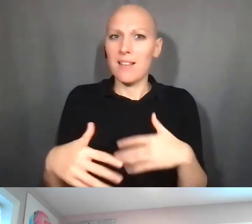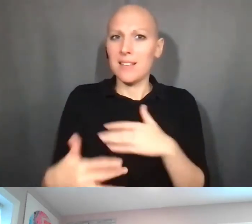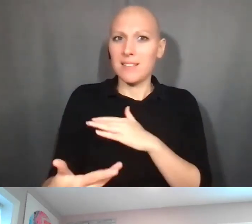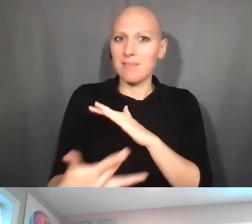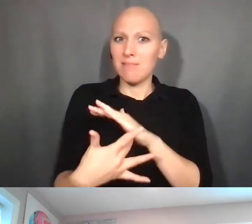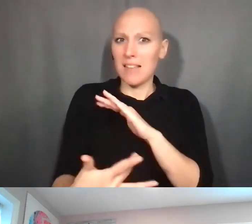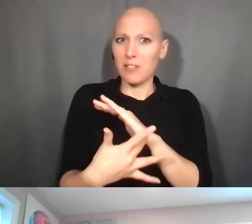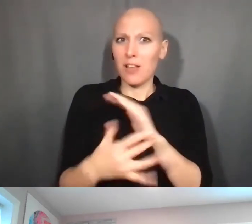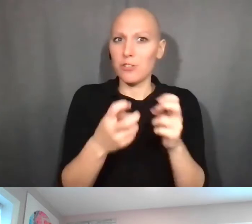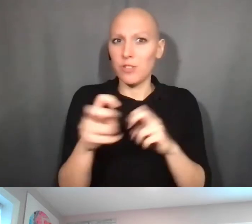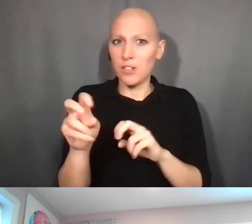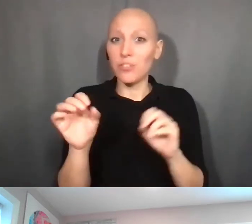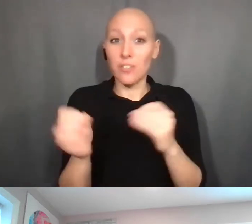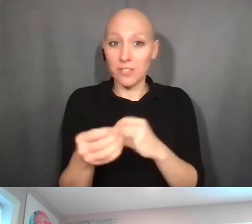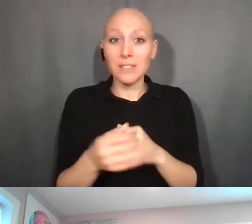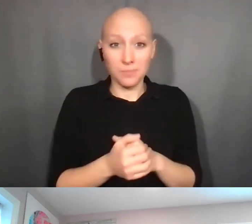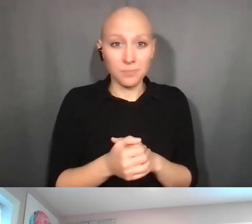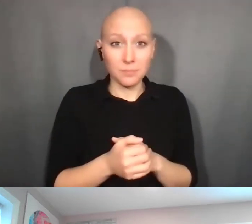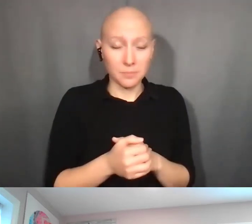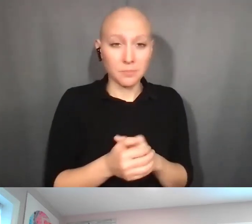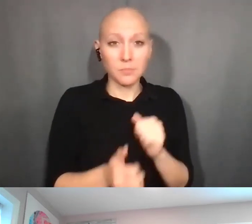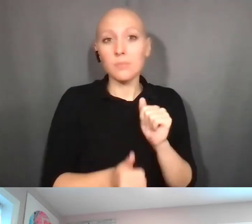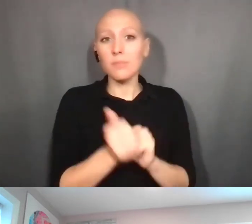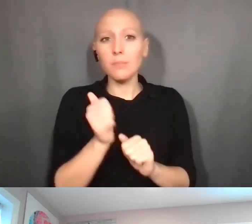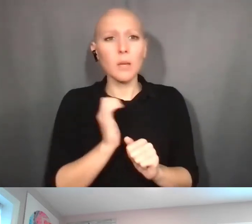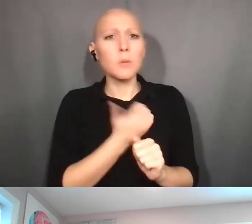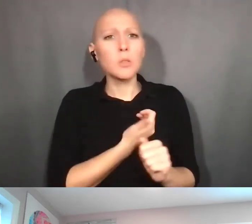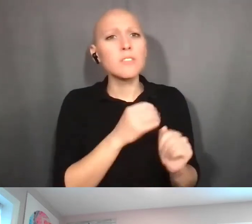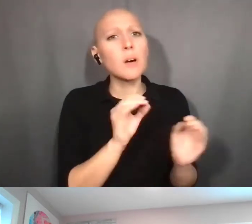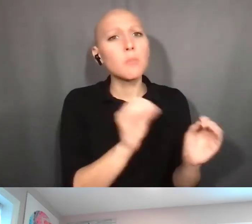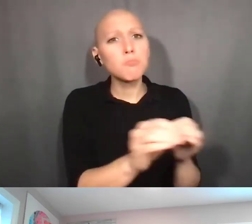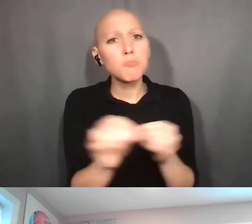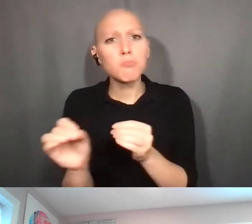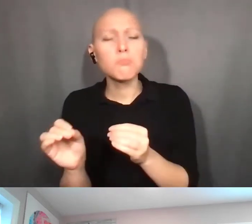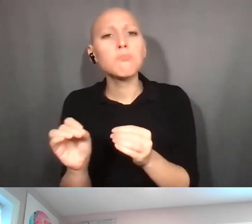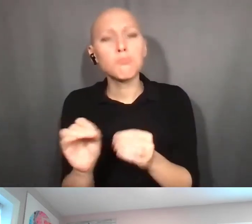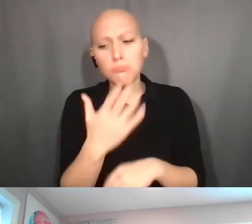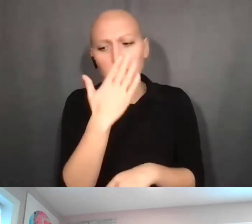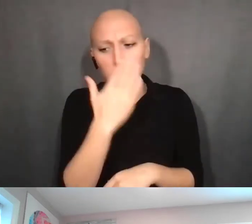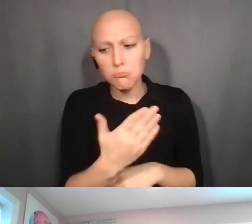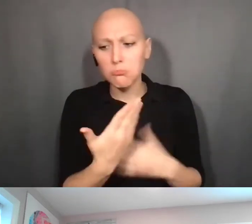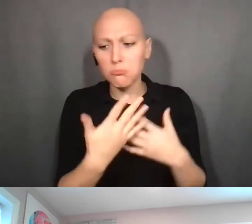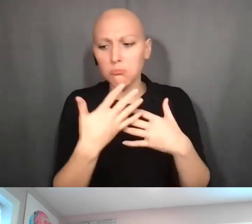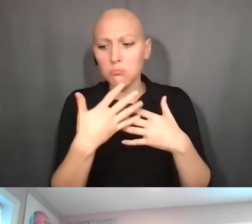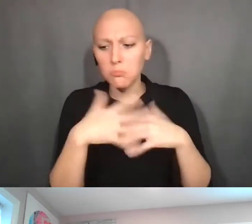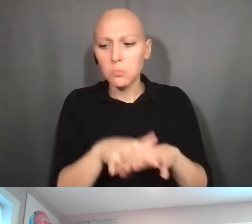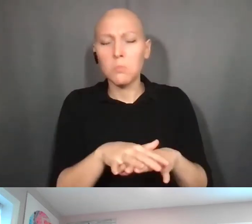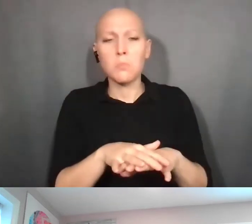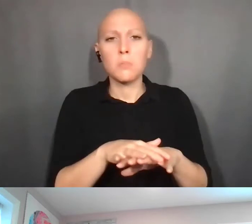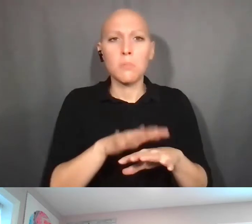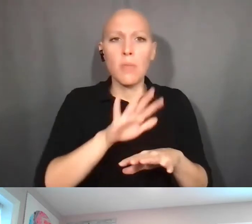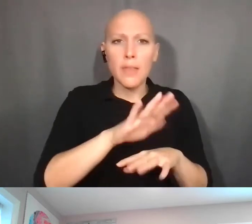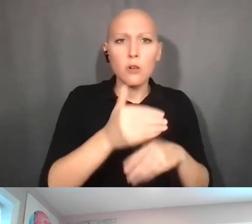have been real good about incorporating processes so that they're involved and they have sign-off